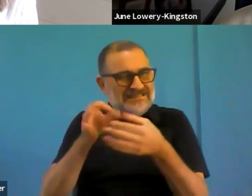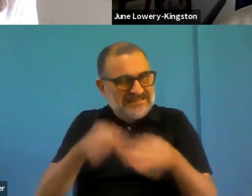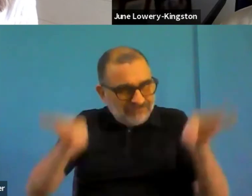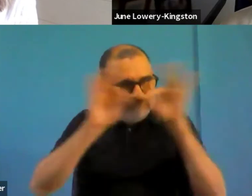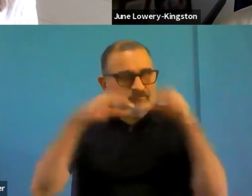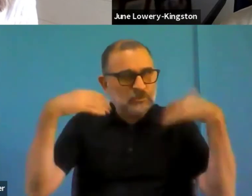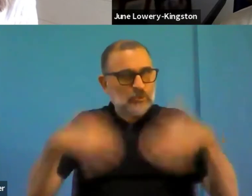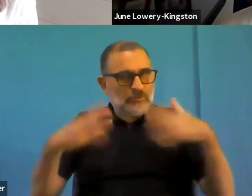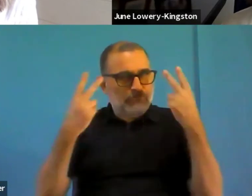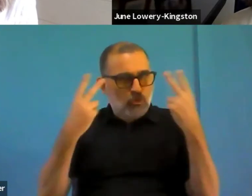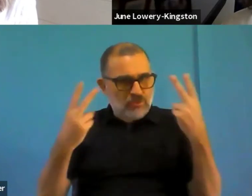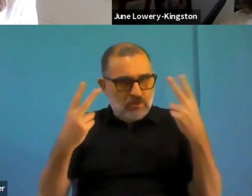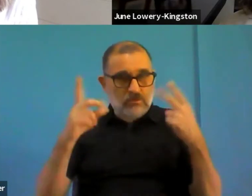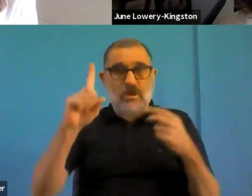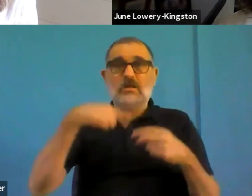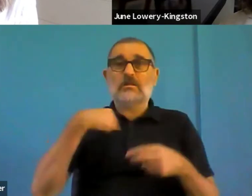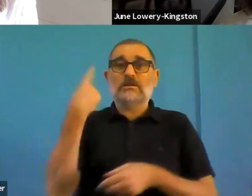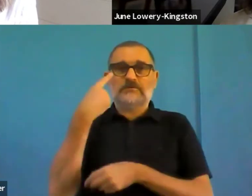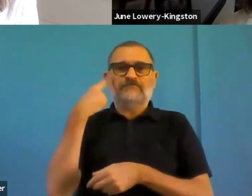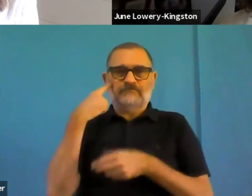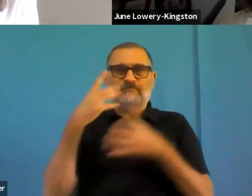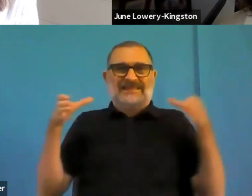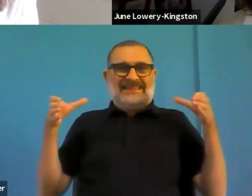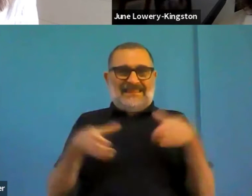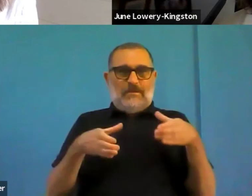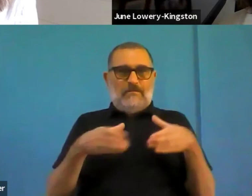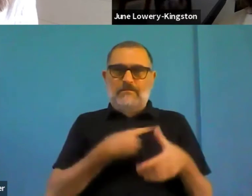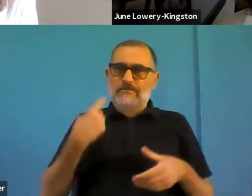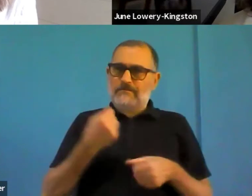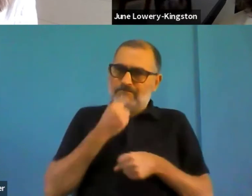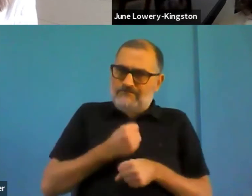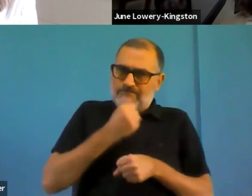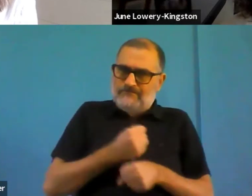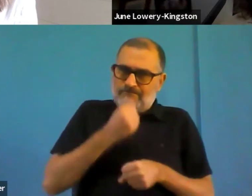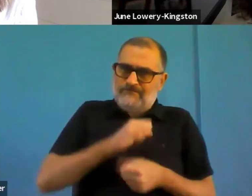And so we worked hard to get 10 questions in an easy reading format with absolutely